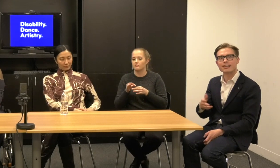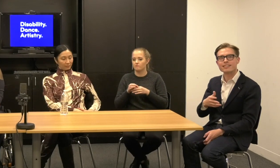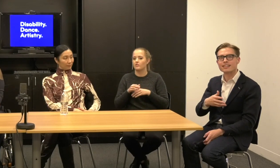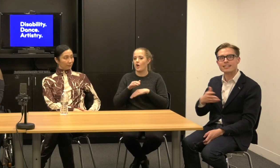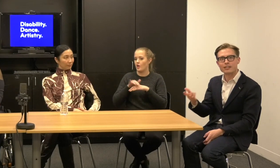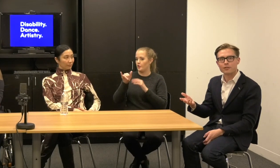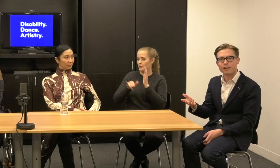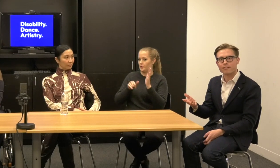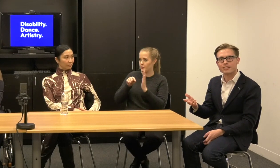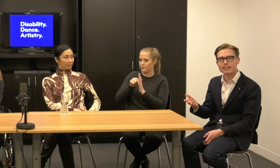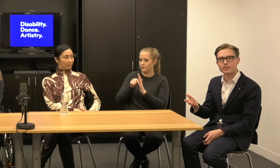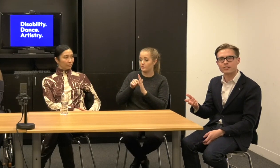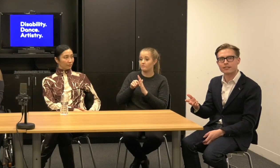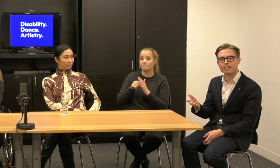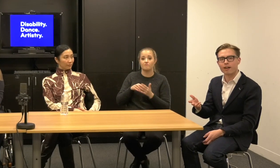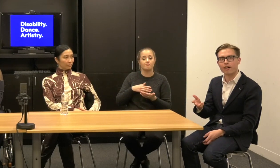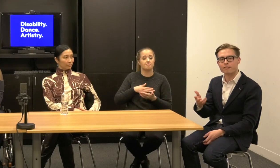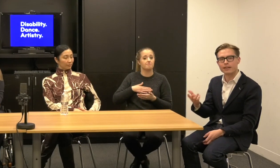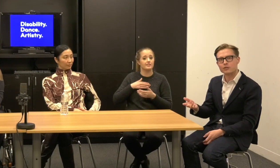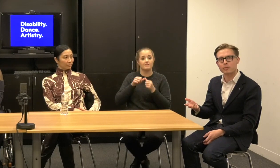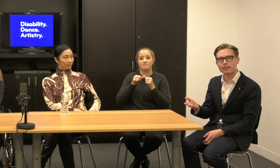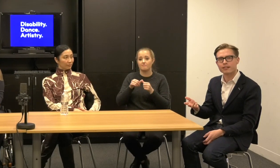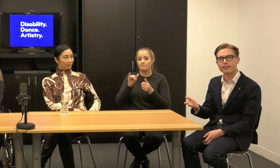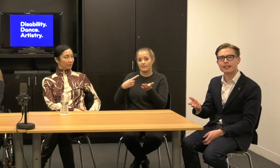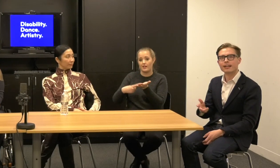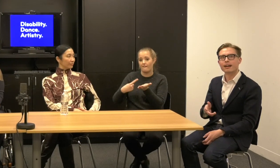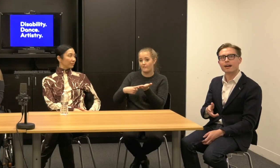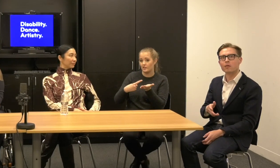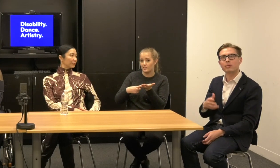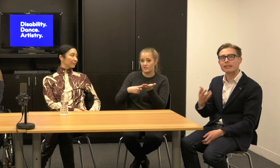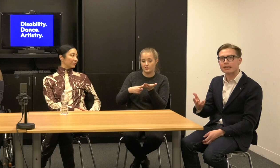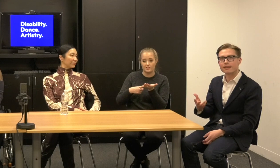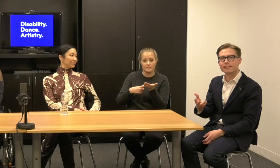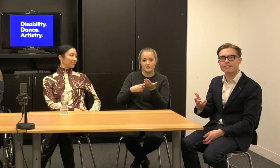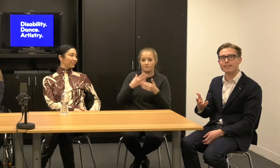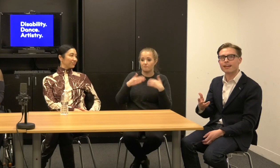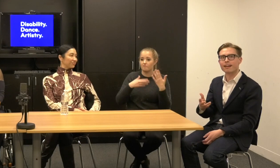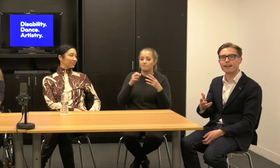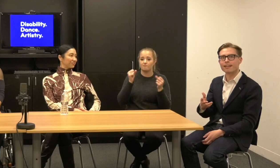Please continue the conversation on facebook, please.